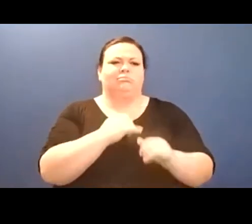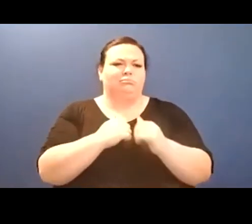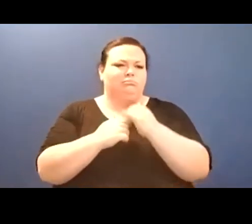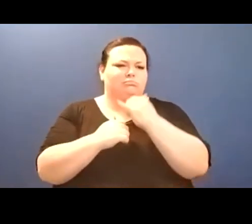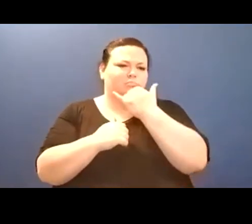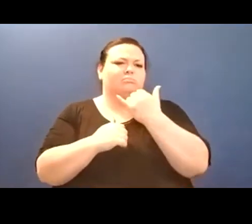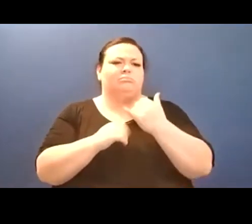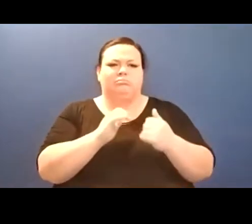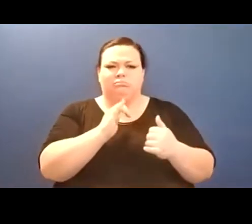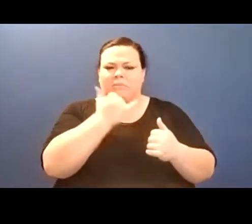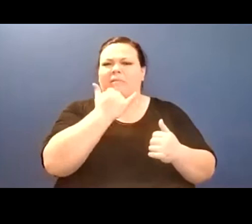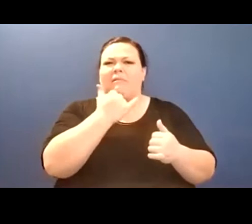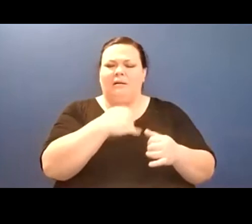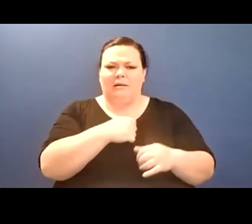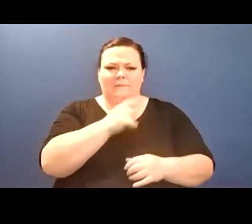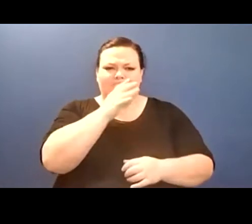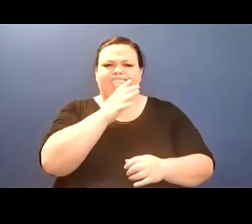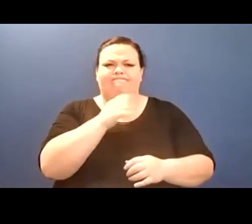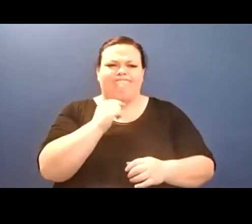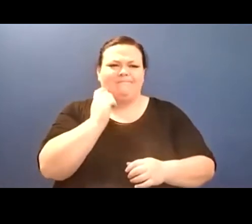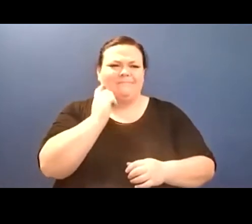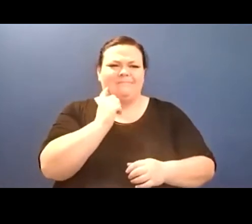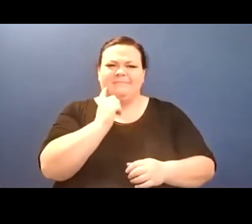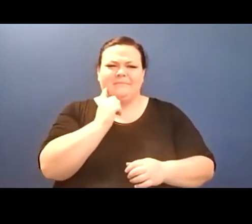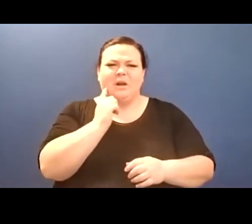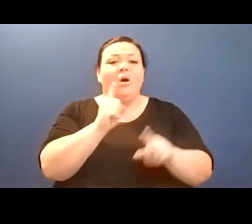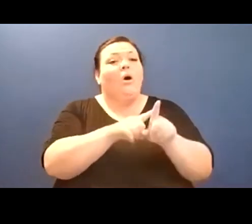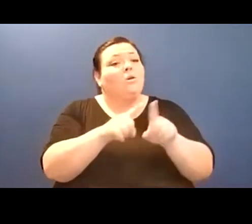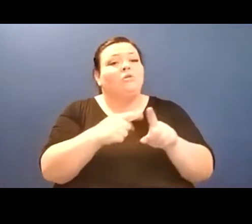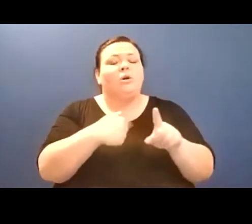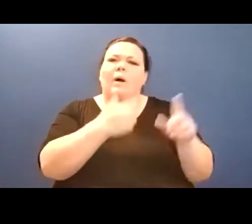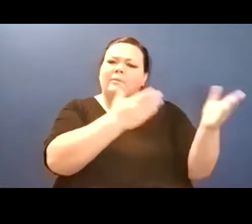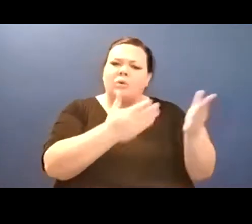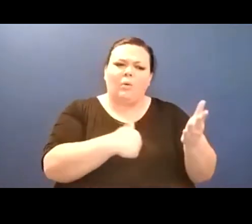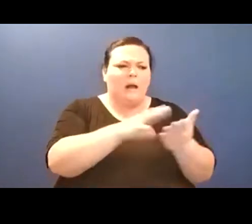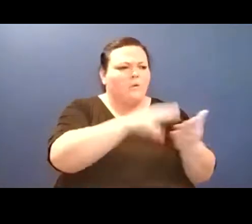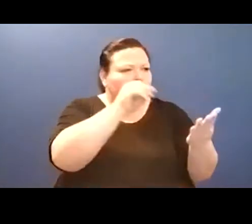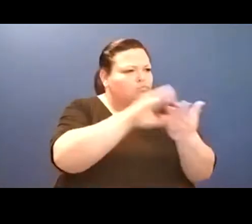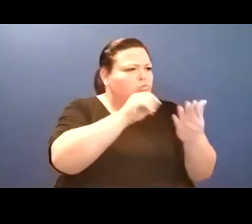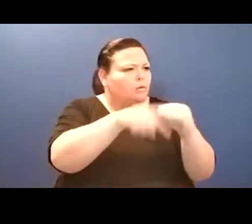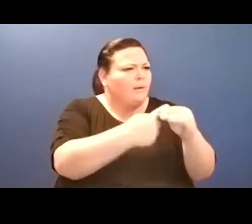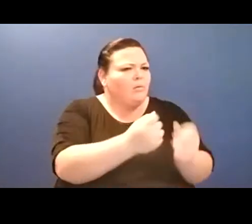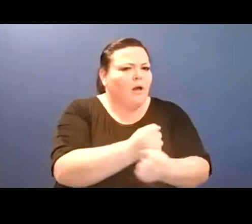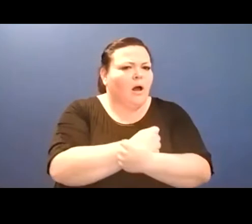This is not a natural world, and if there are/ recoveries from confusion, they pass like rains./